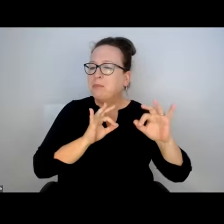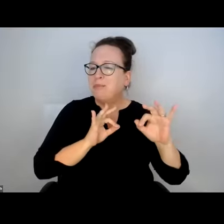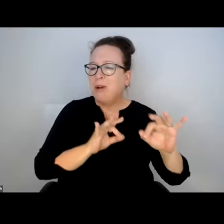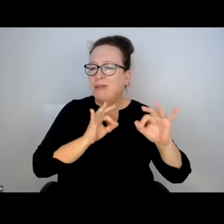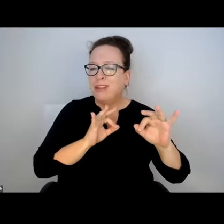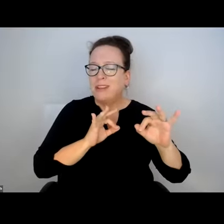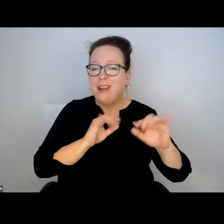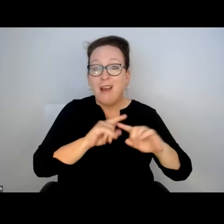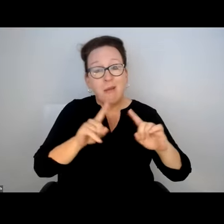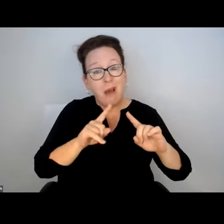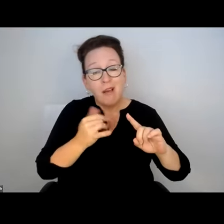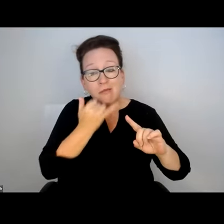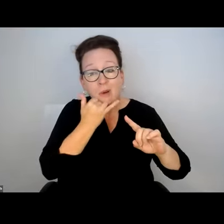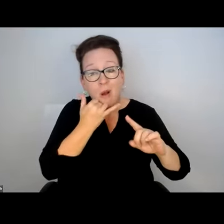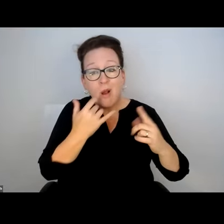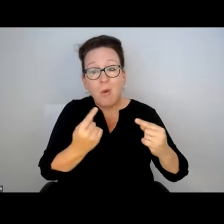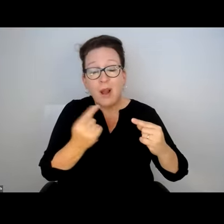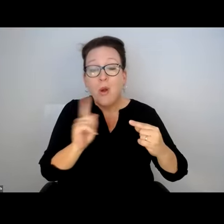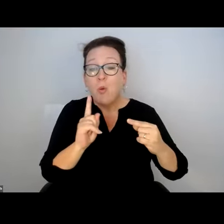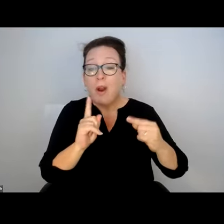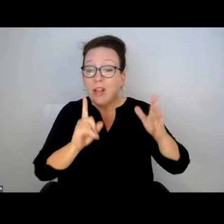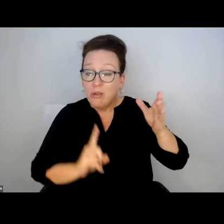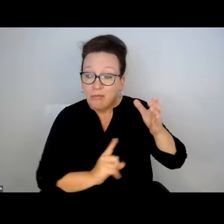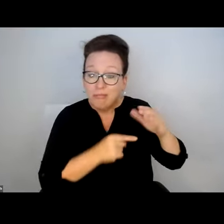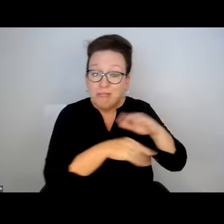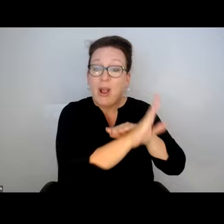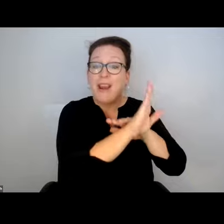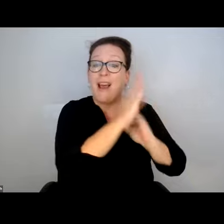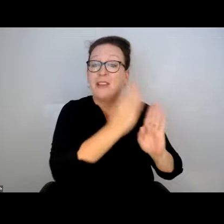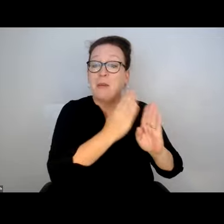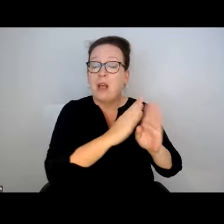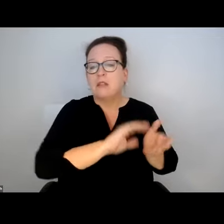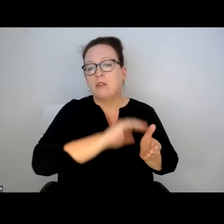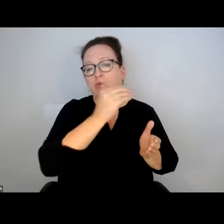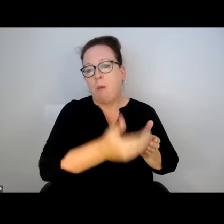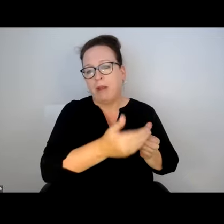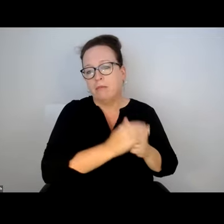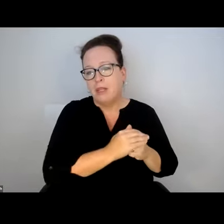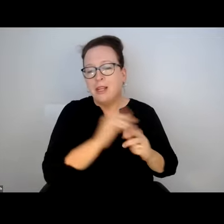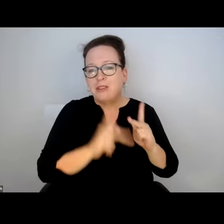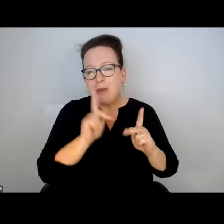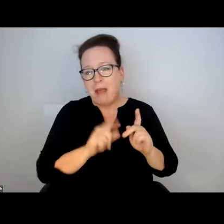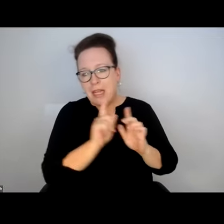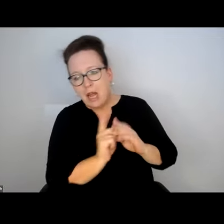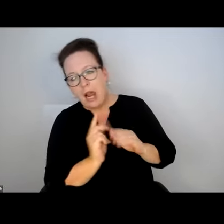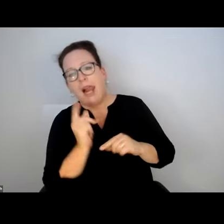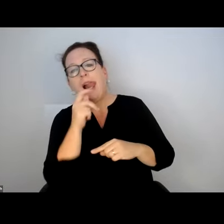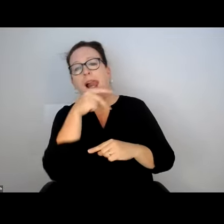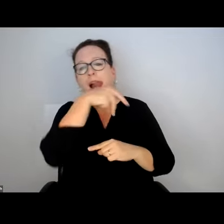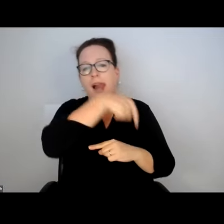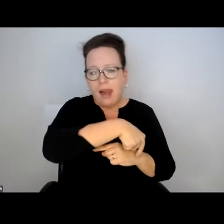AGO, ONE TIME THE BUS STOP WAS EMACULATELY SHOVELLED, EXCEPT THERE WAS A SNOWBANK WHERE YOU WOULD BOARD THE BUS.